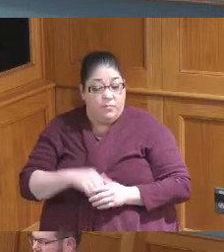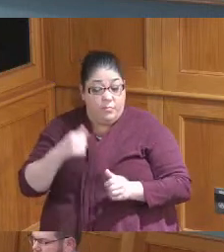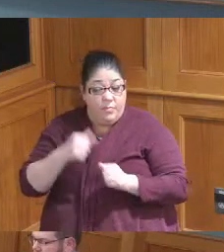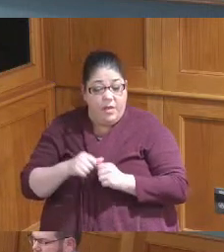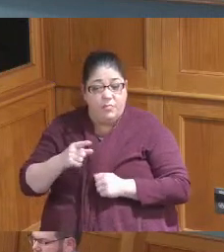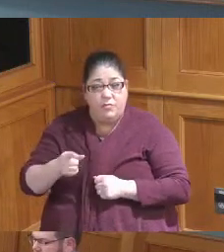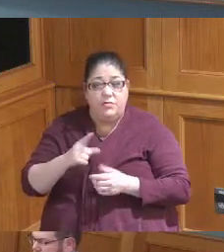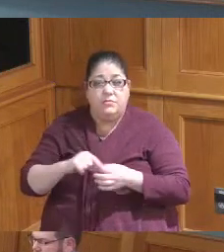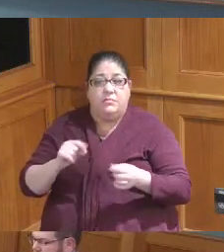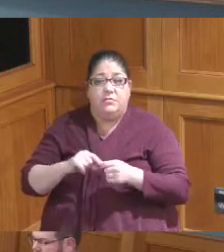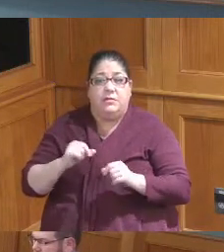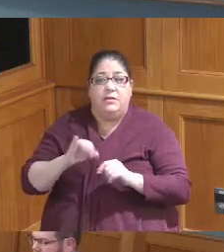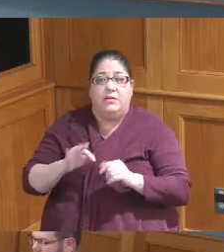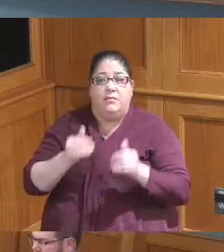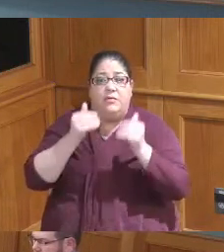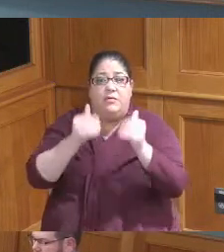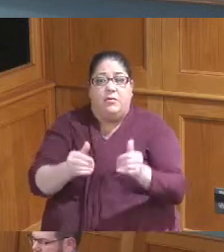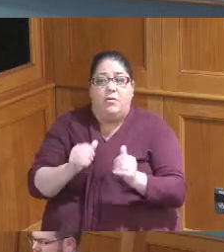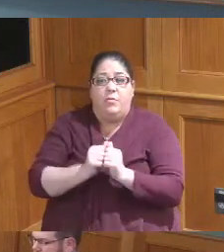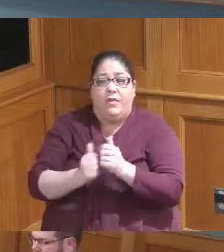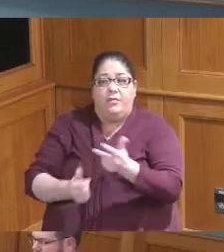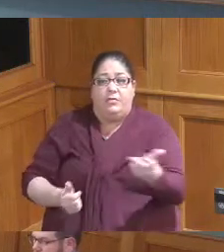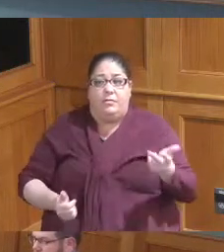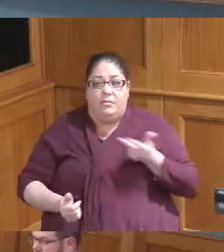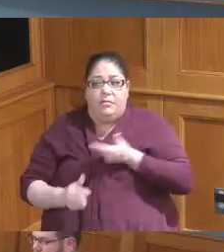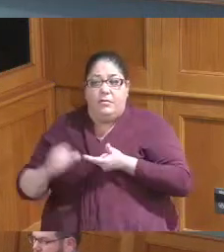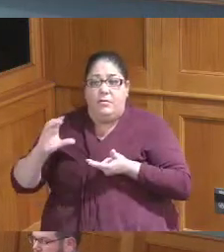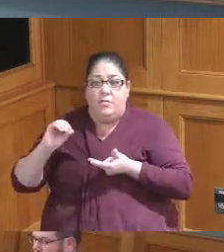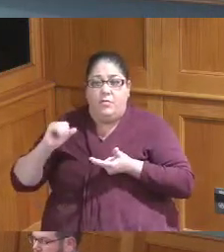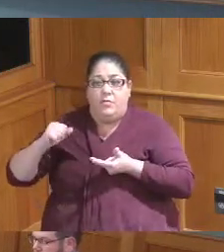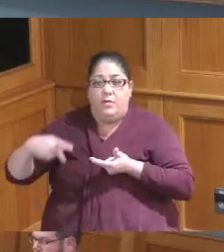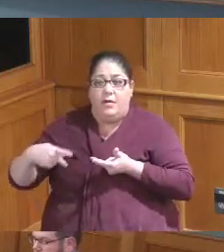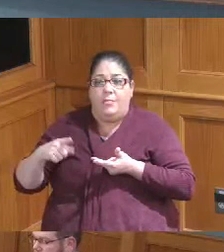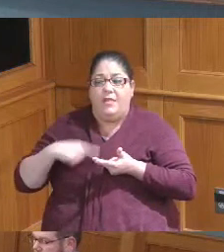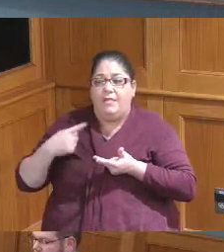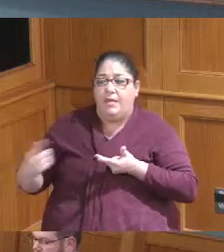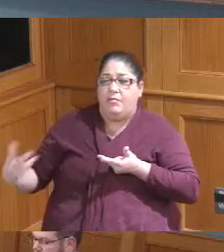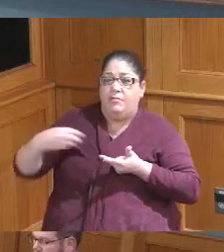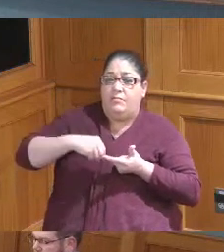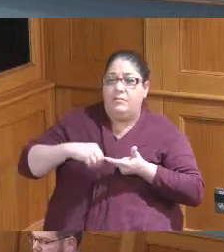made me think if we went with the Cooperative we had to have a city on board I'm just confused